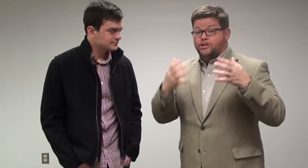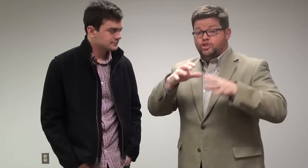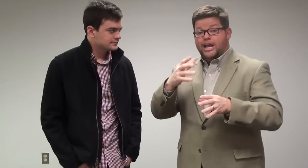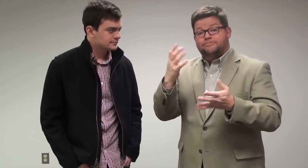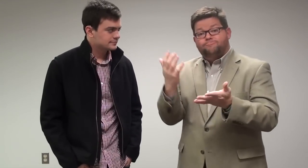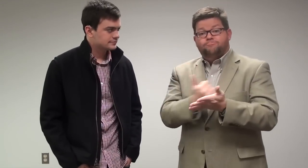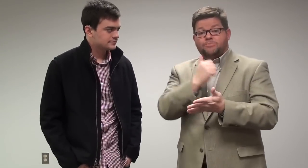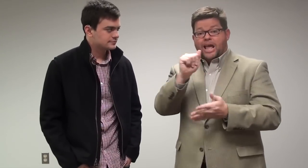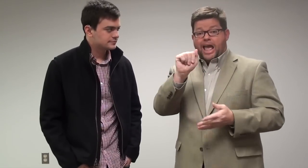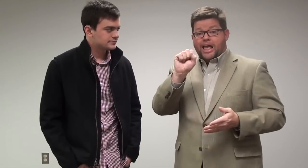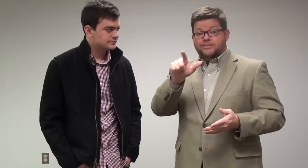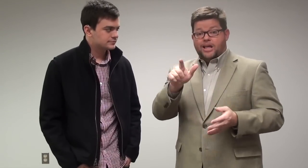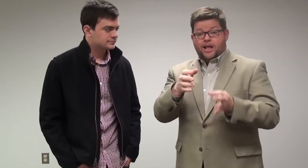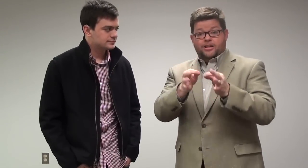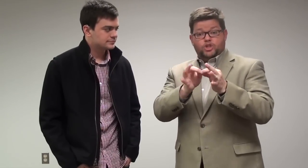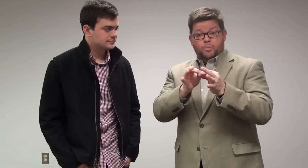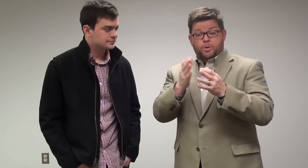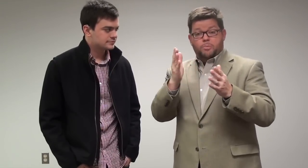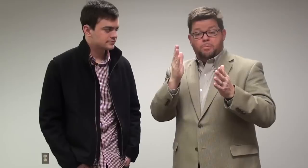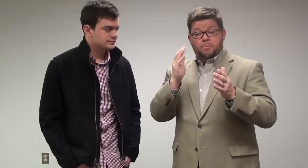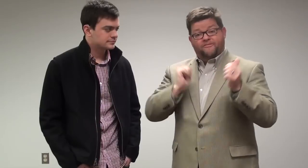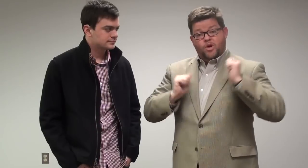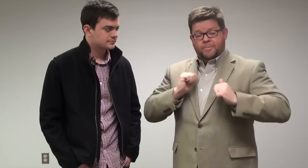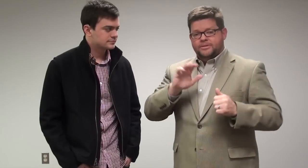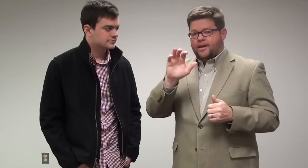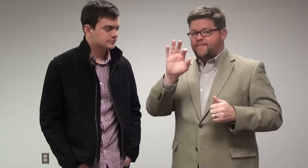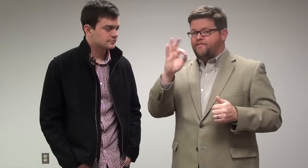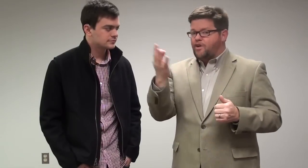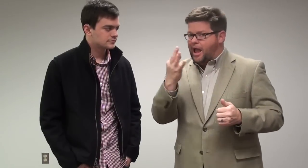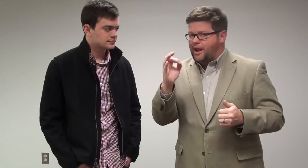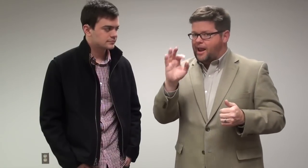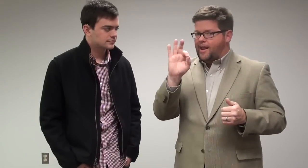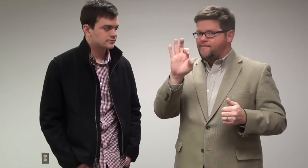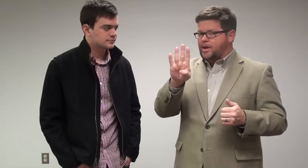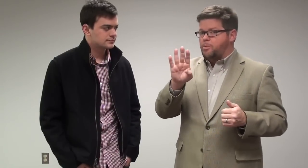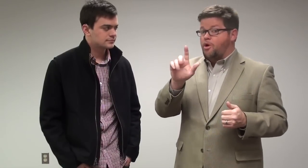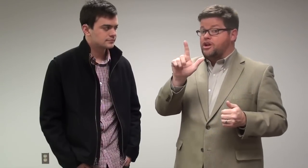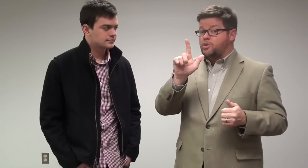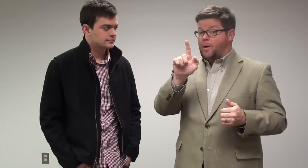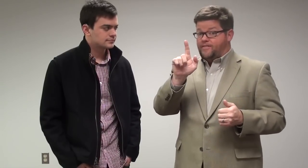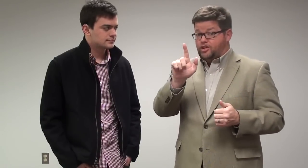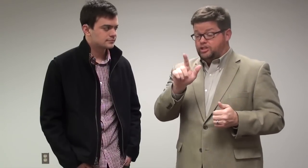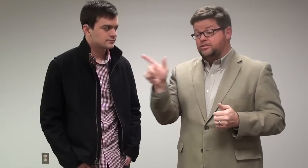Your last chance to enjoy the ASL-interpreted performance will be on Friday, Feb. 21st.